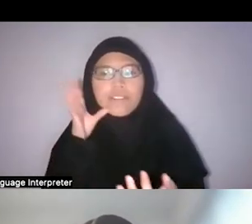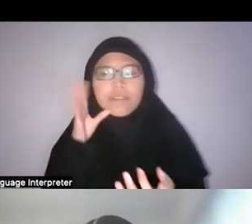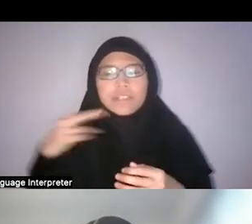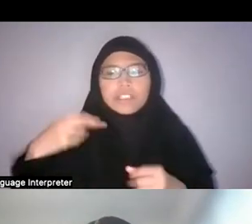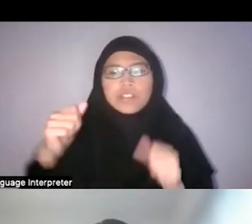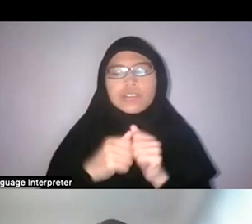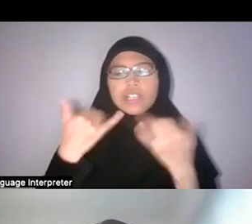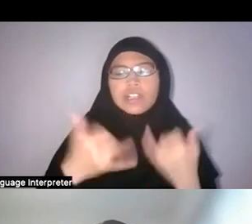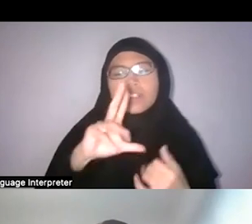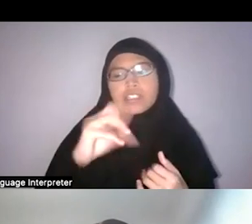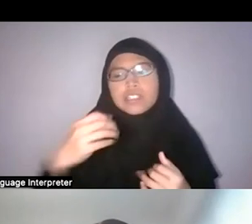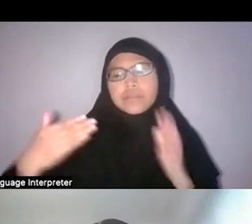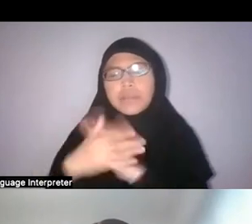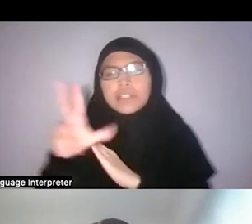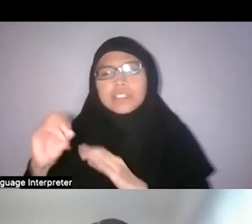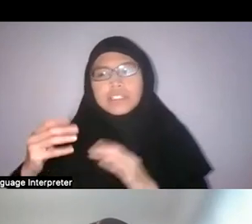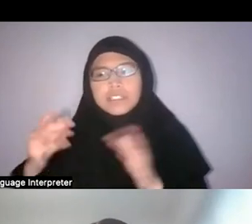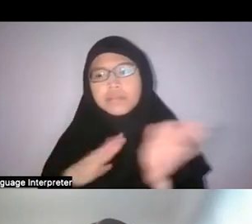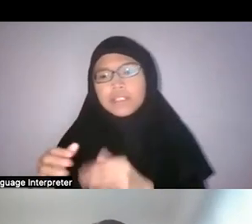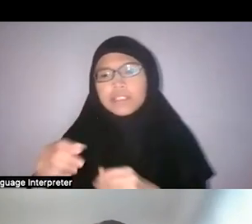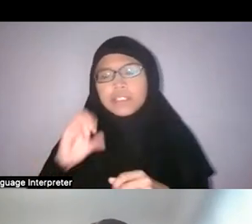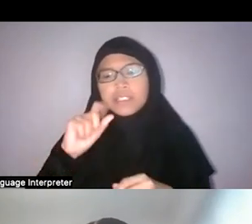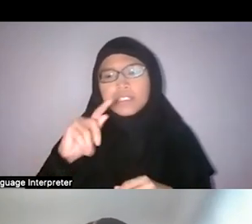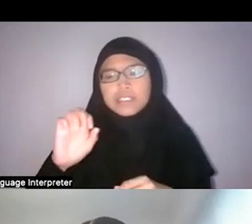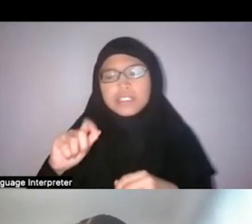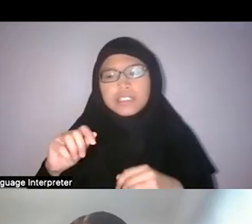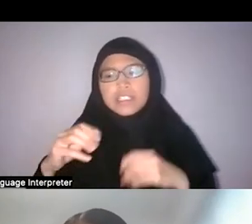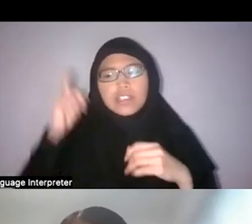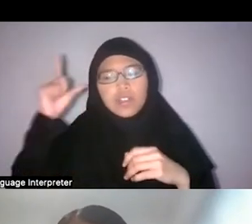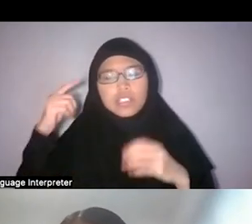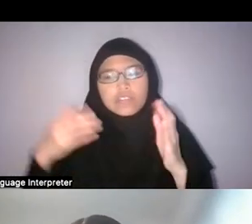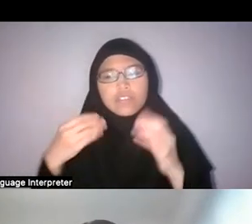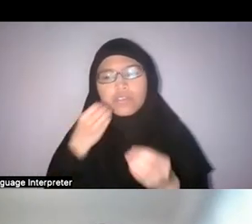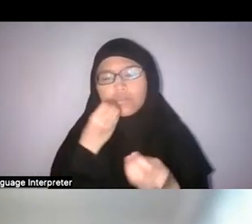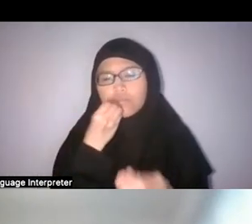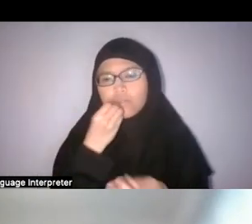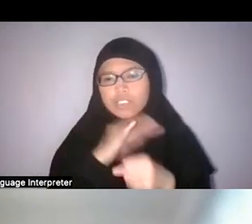the state's logic for food self-sufficiency is through high-tech and intensive farming methods.